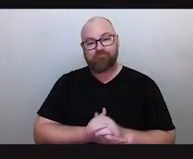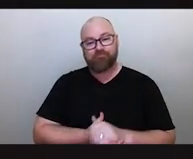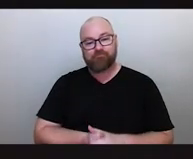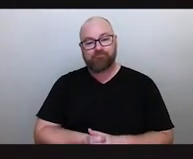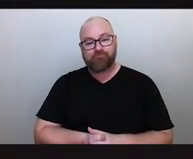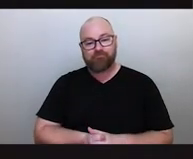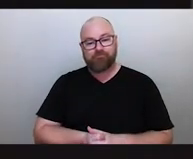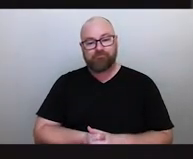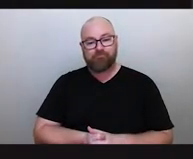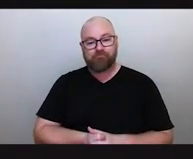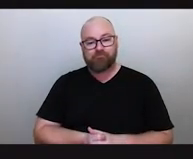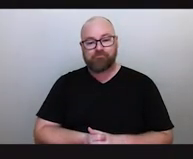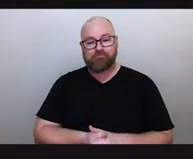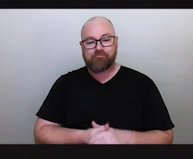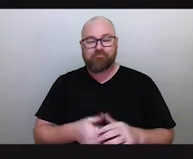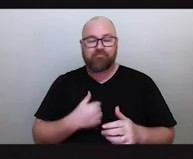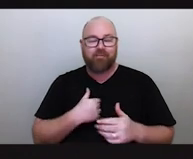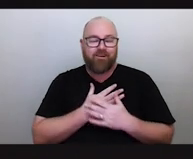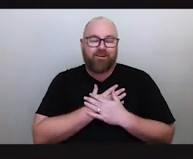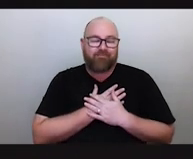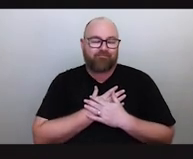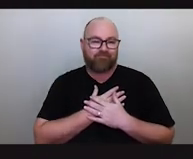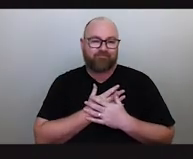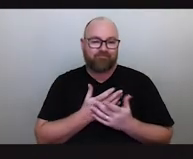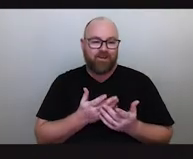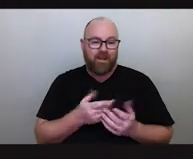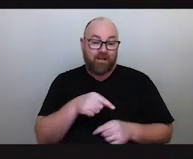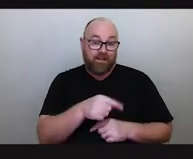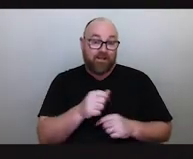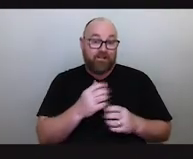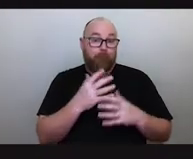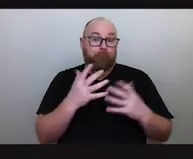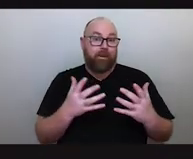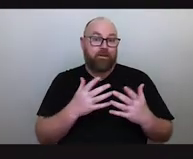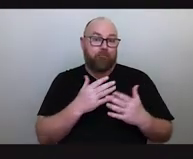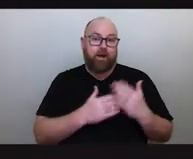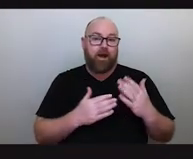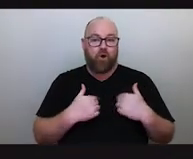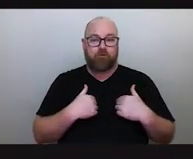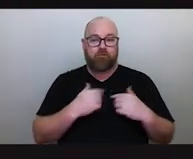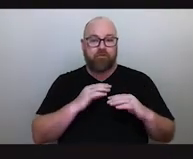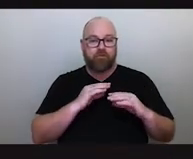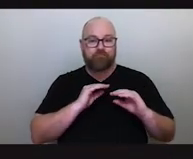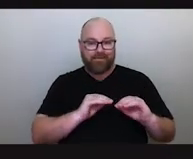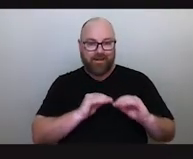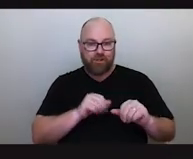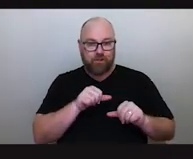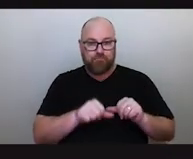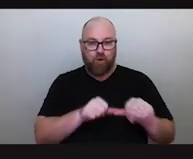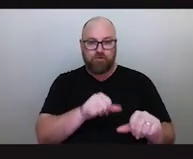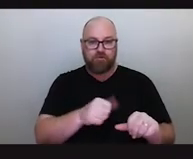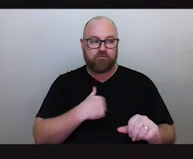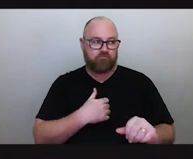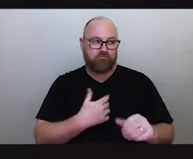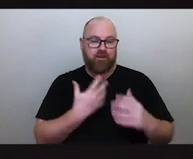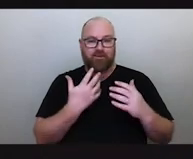You can't help but love them. But this is a big part of the teaching process to have awesome relationships with their teachers.